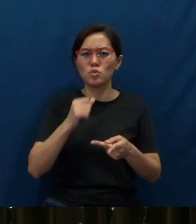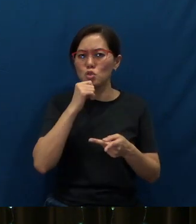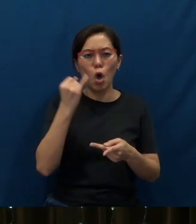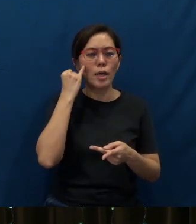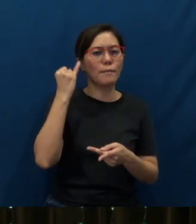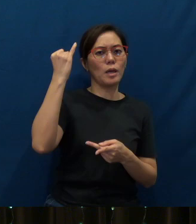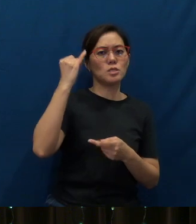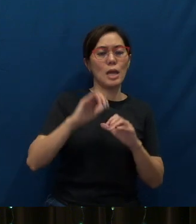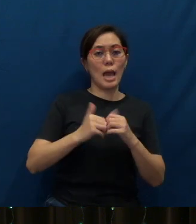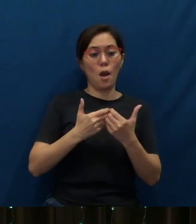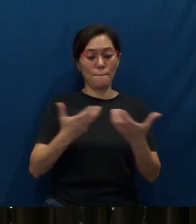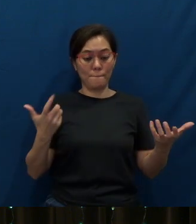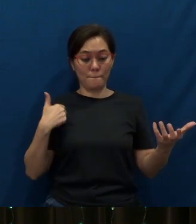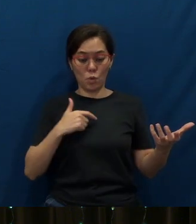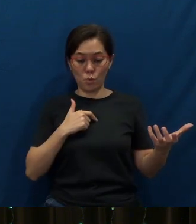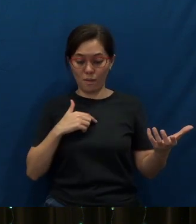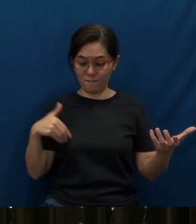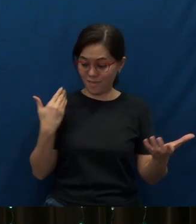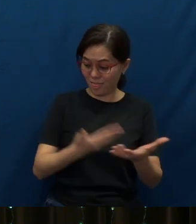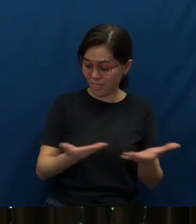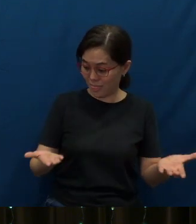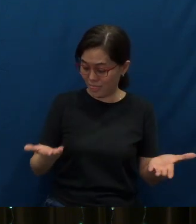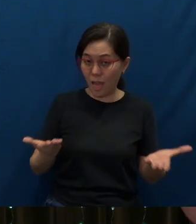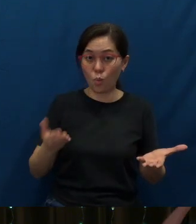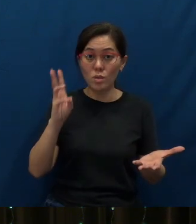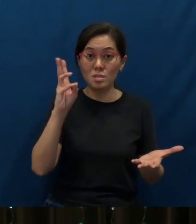how far we have come in these 60 years.